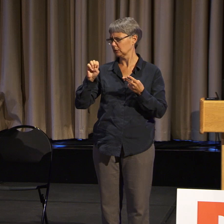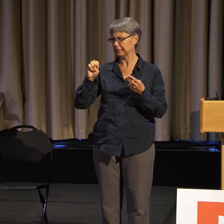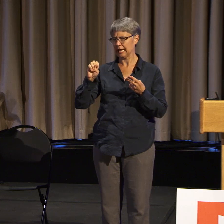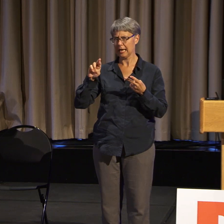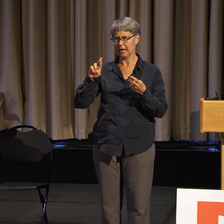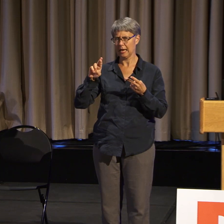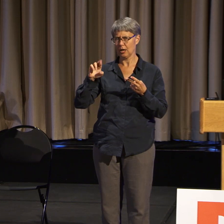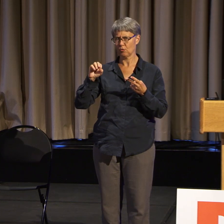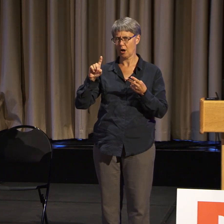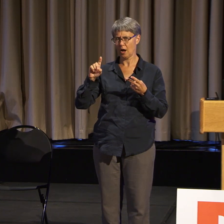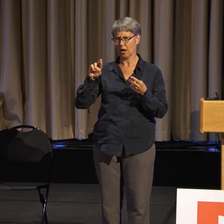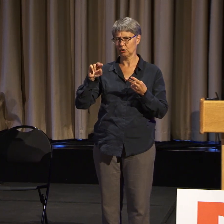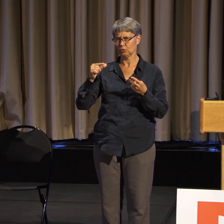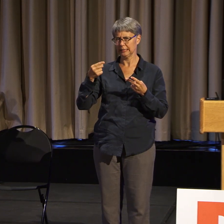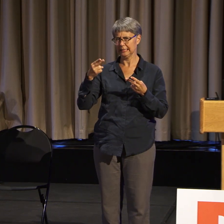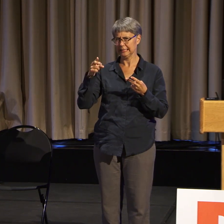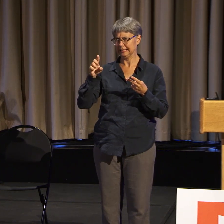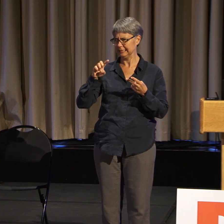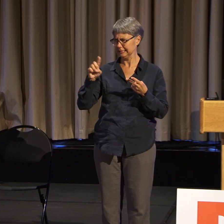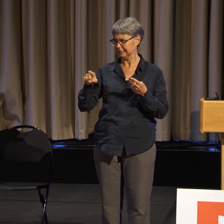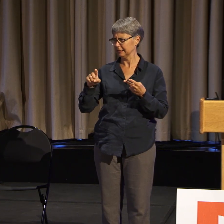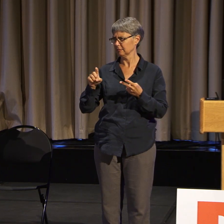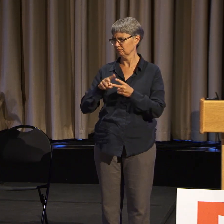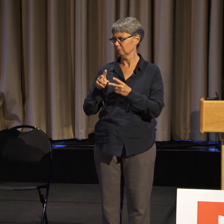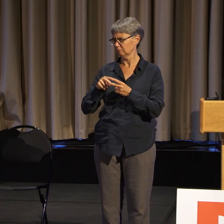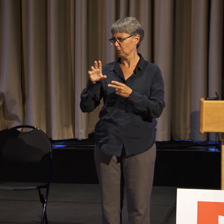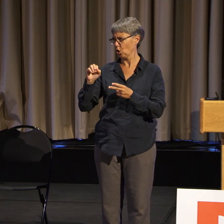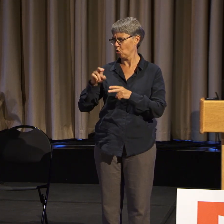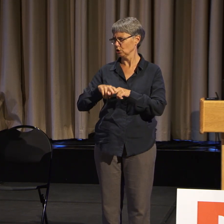And we worked on a few things.